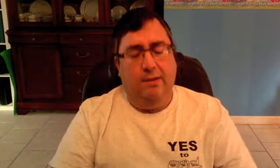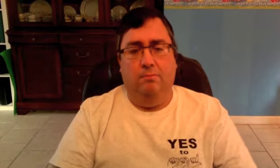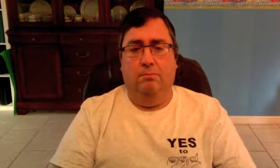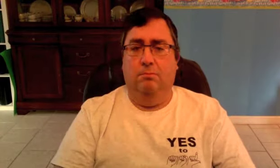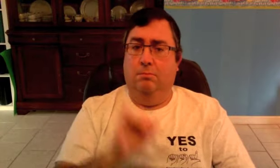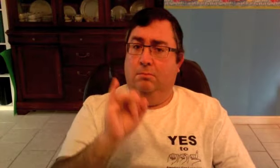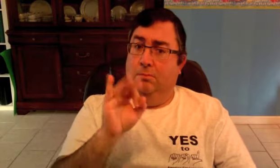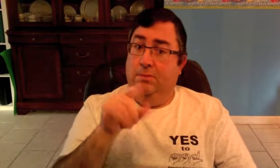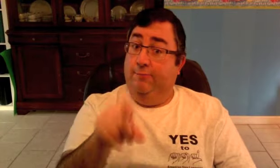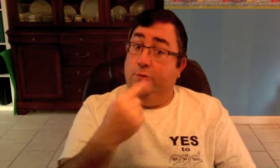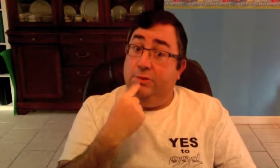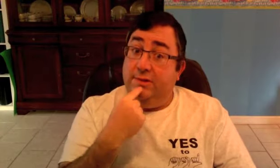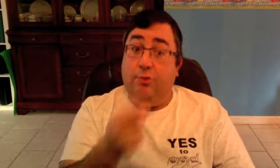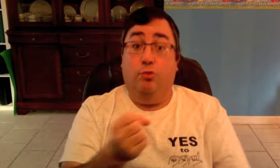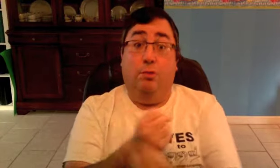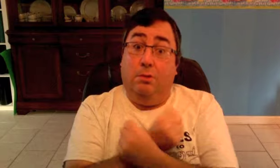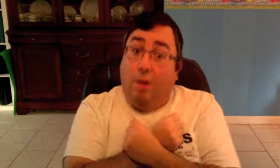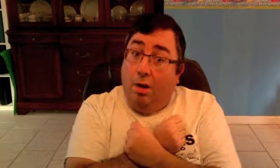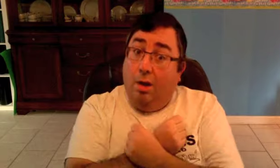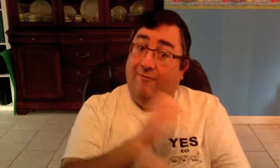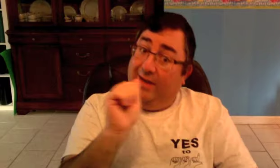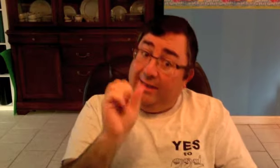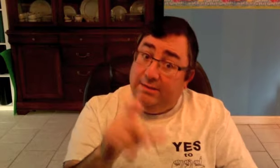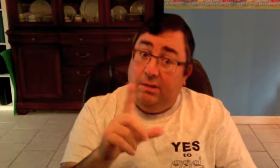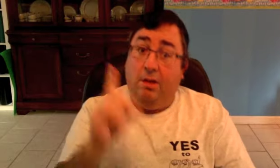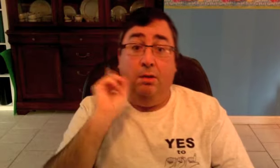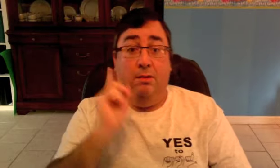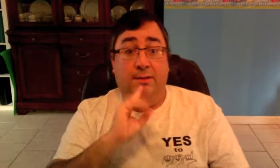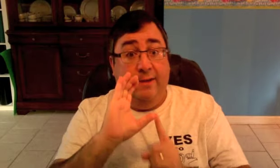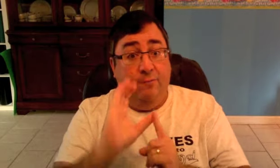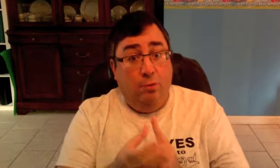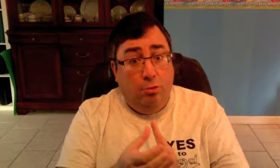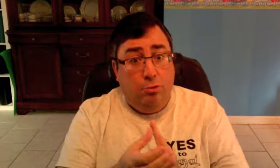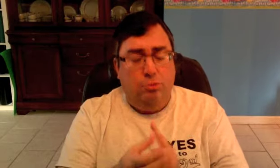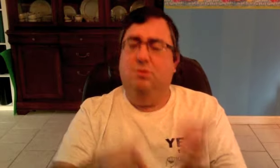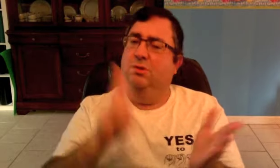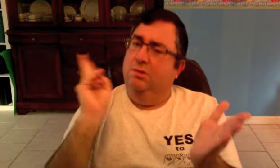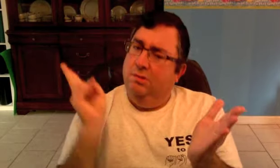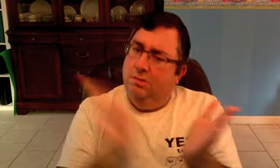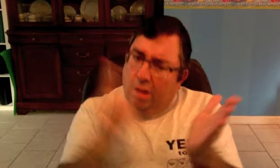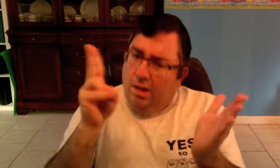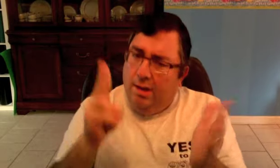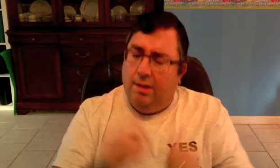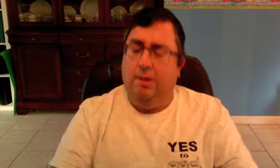If you say you love ASL and Deaf culture, sign it!